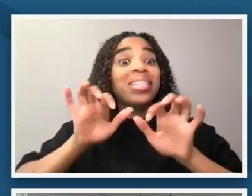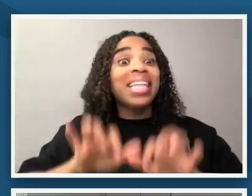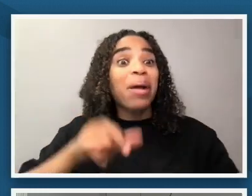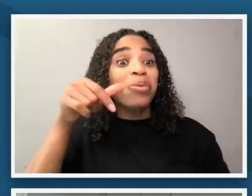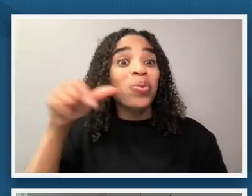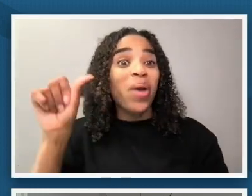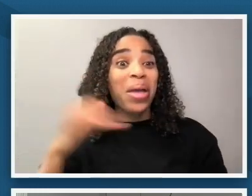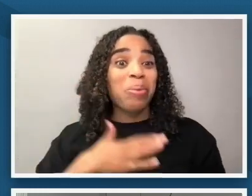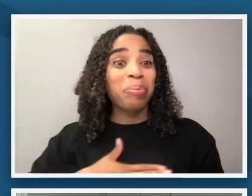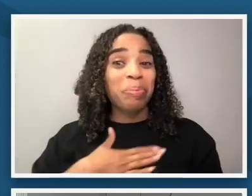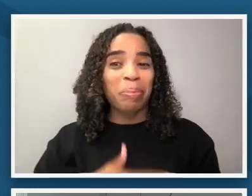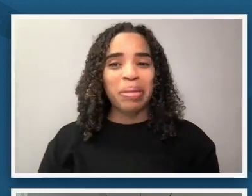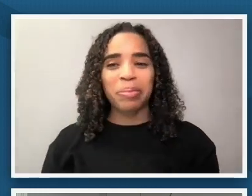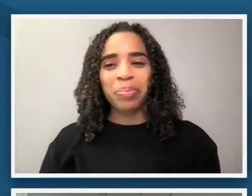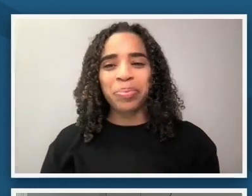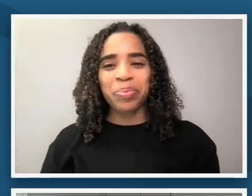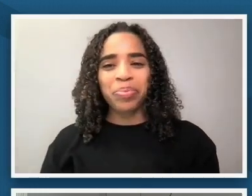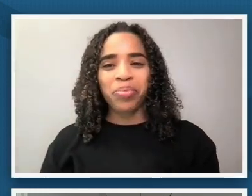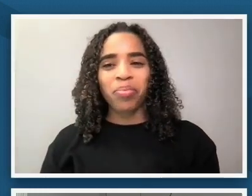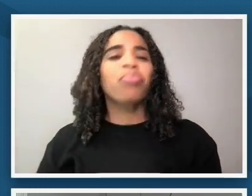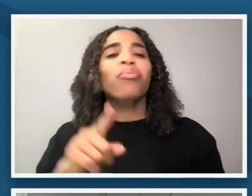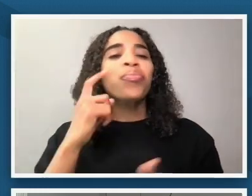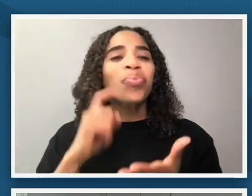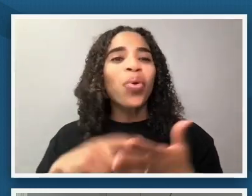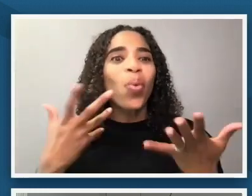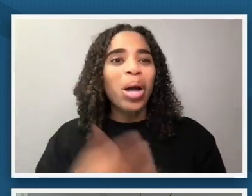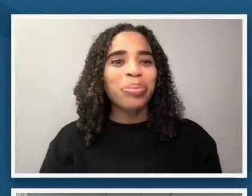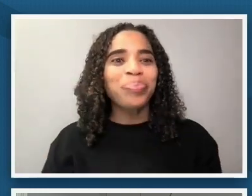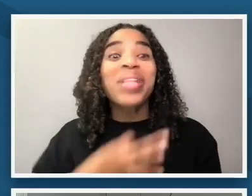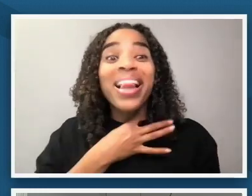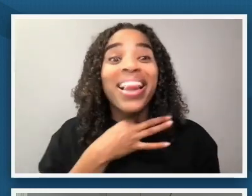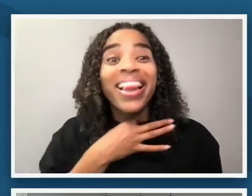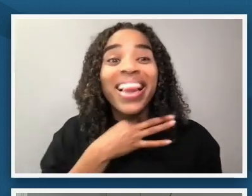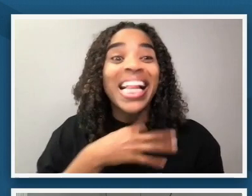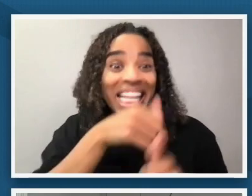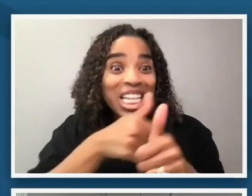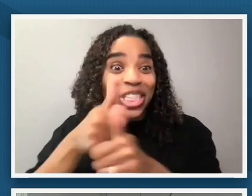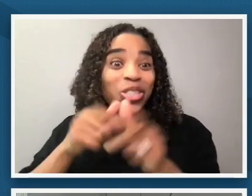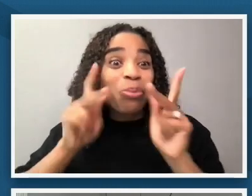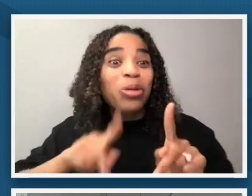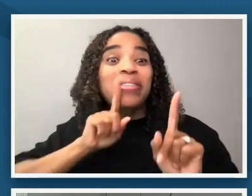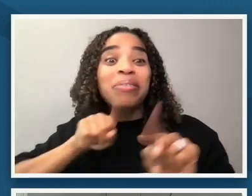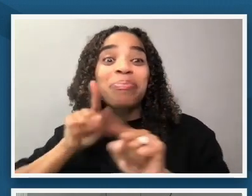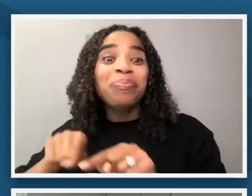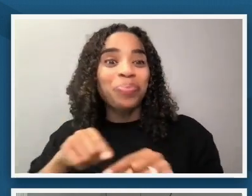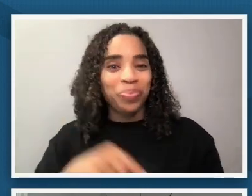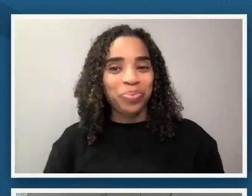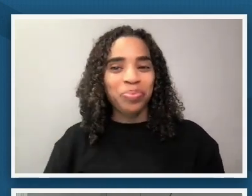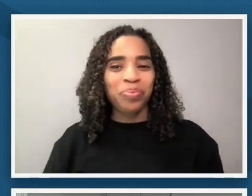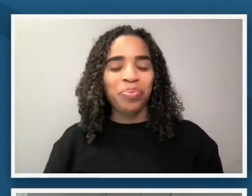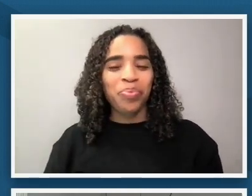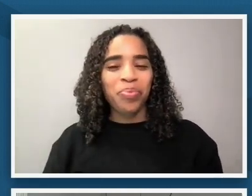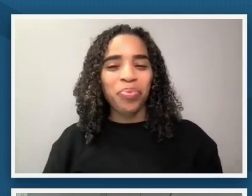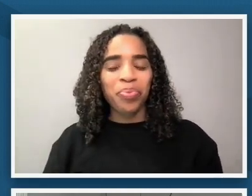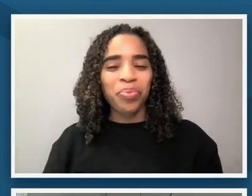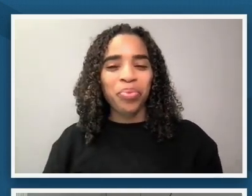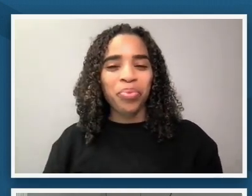and what do you see i'd love to know one from each of you brianna and kendra